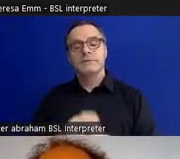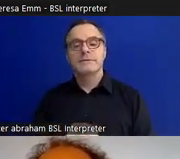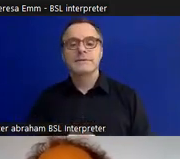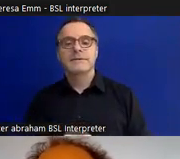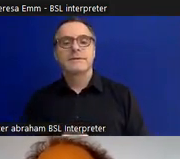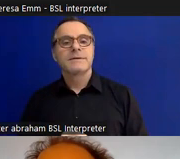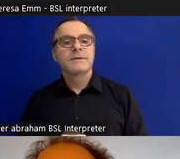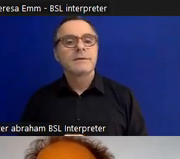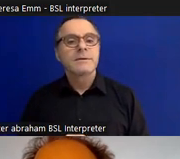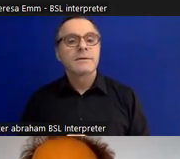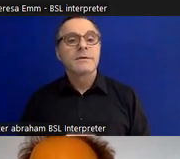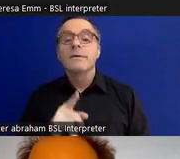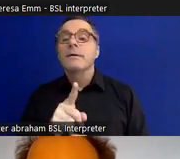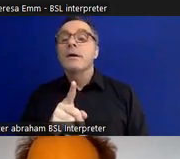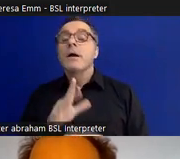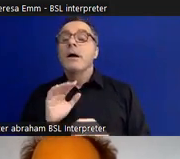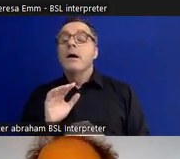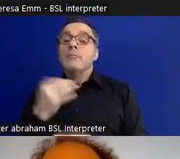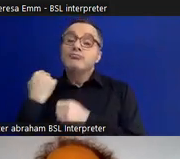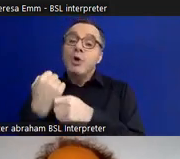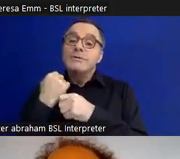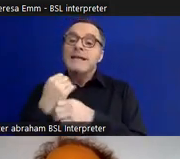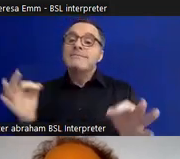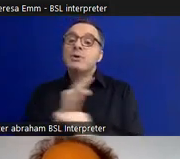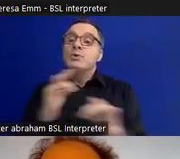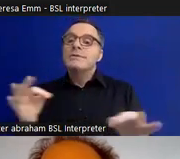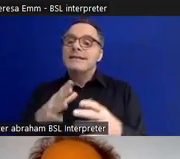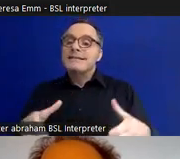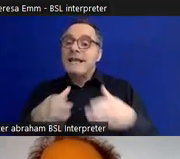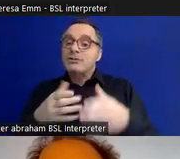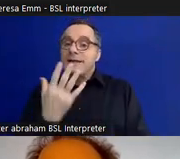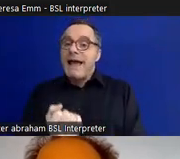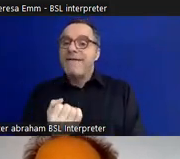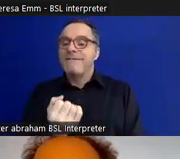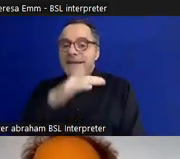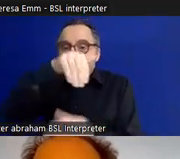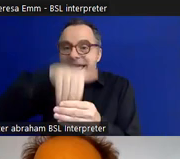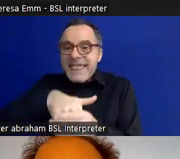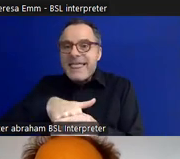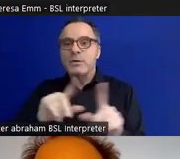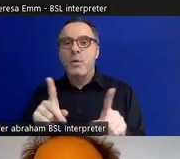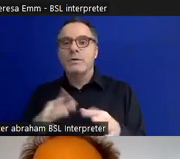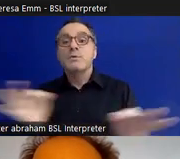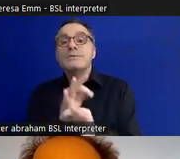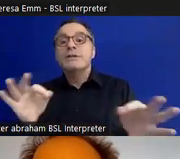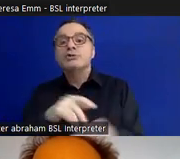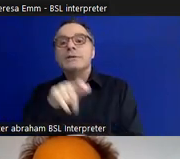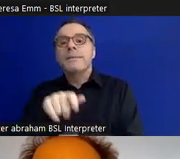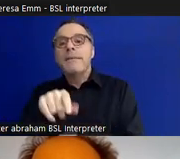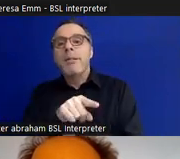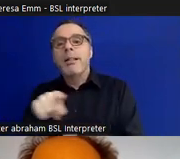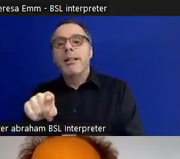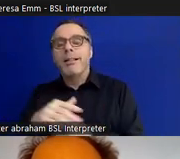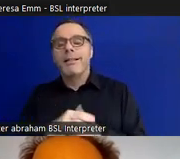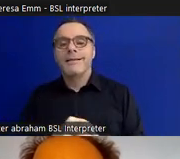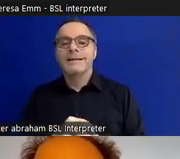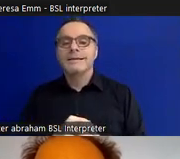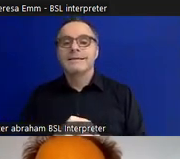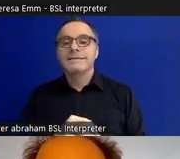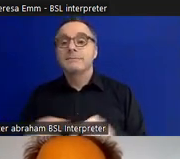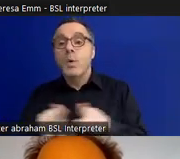protest music section in here which features lots of different musicians. Also, video work,